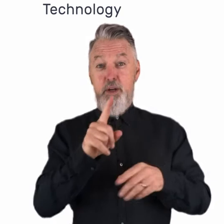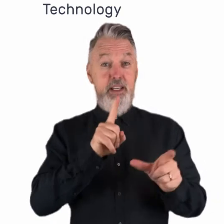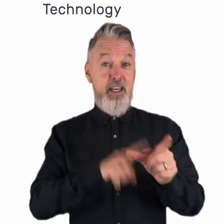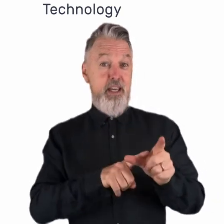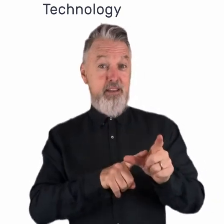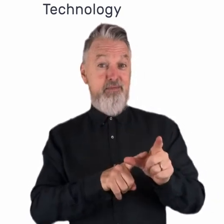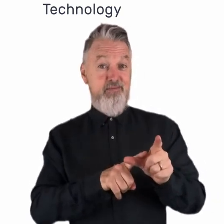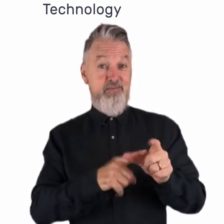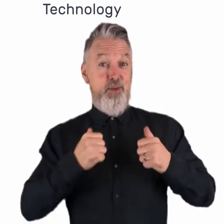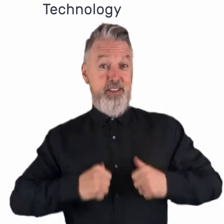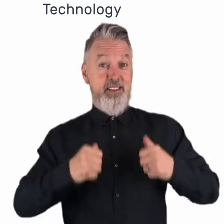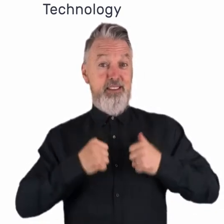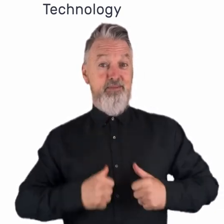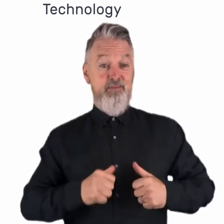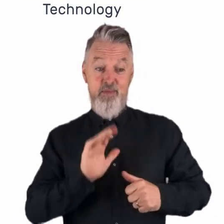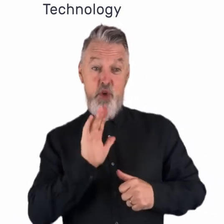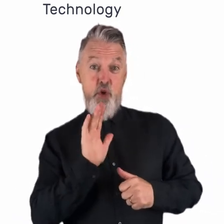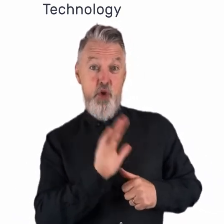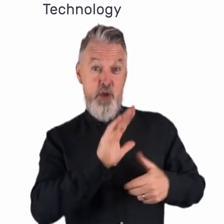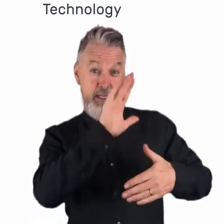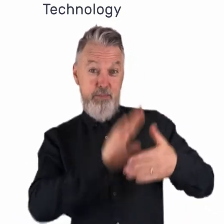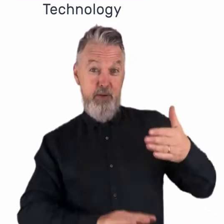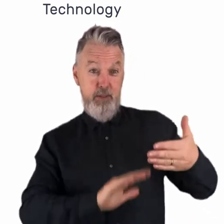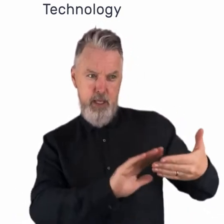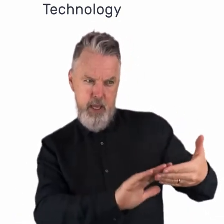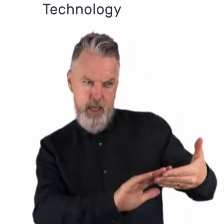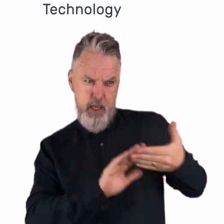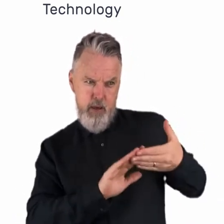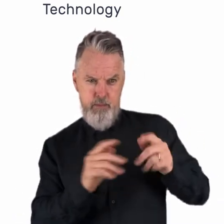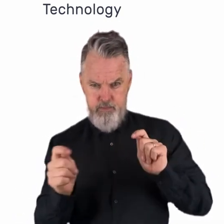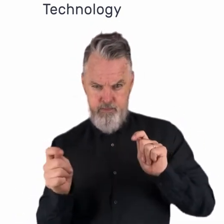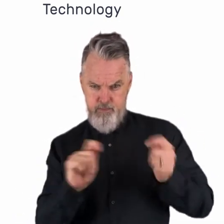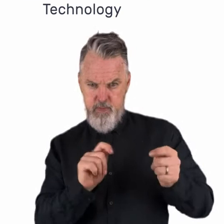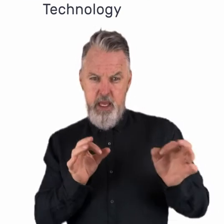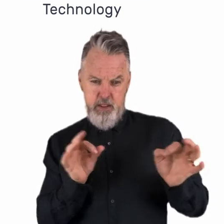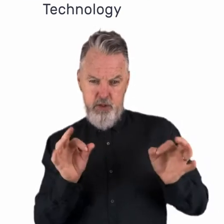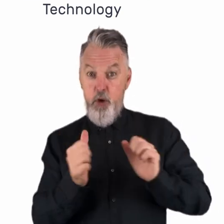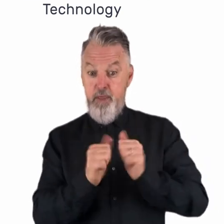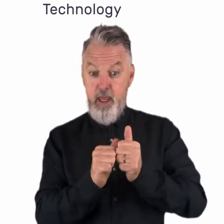Her expertise has guided the development of our games, ensuring they are clinically sound and best practice.